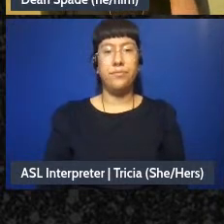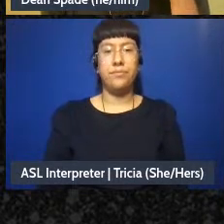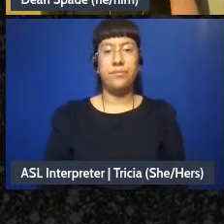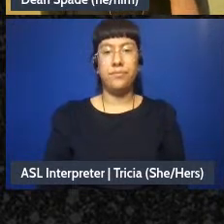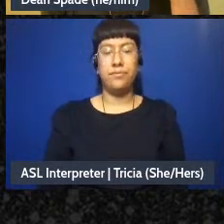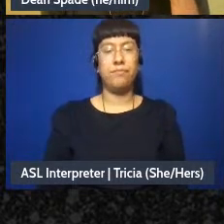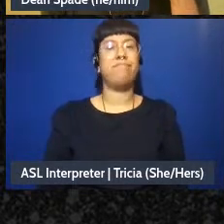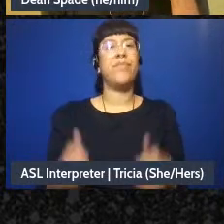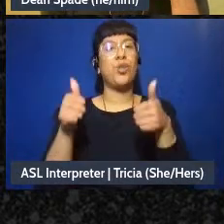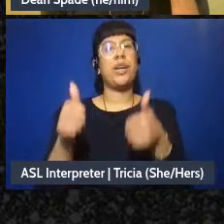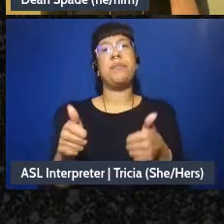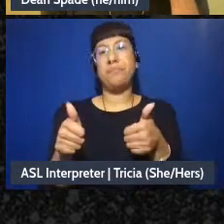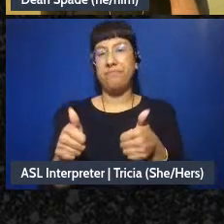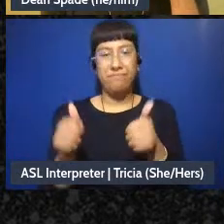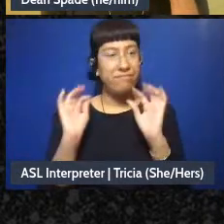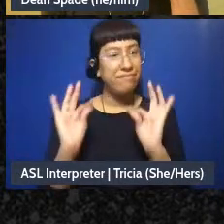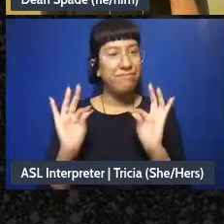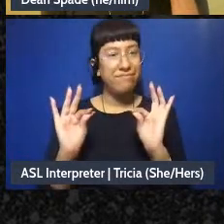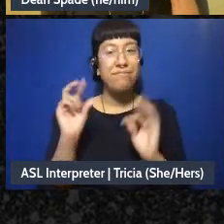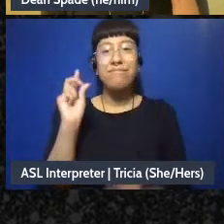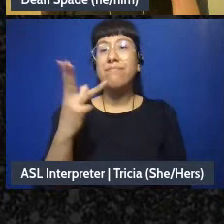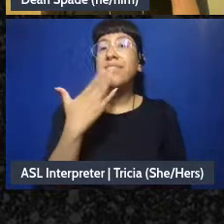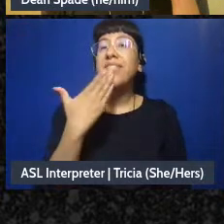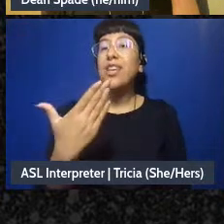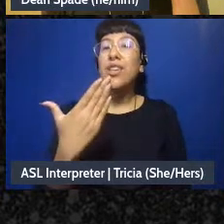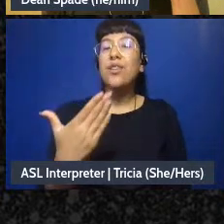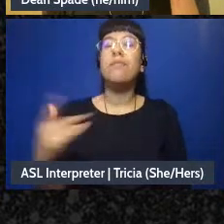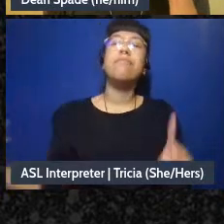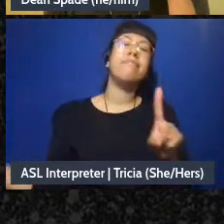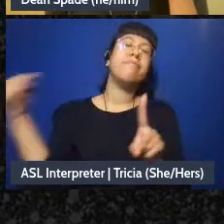Great, okay, thank you let's go back to my slides if that's okay